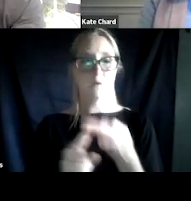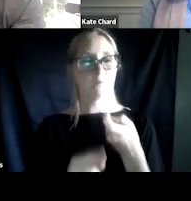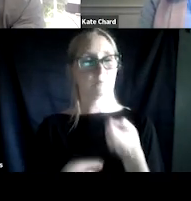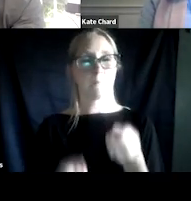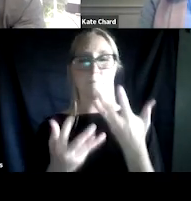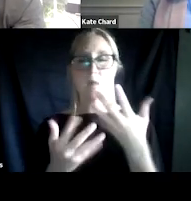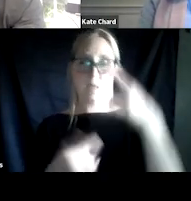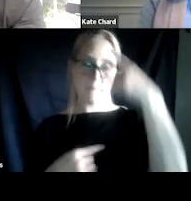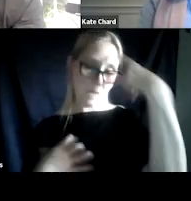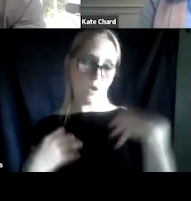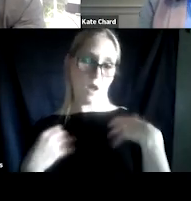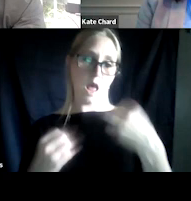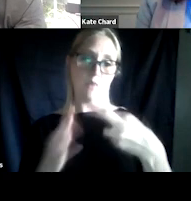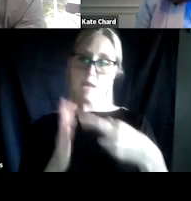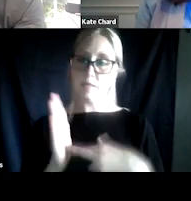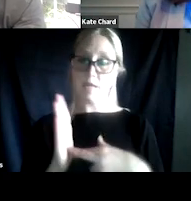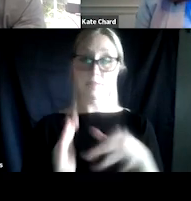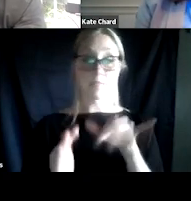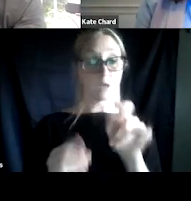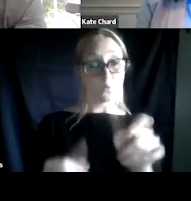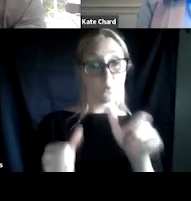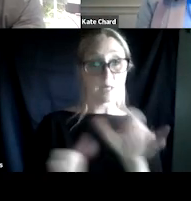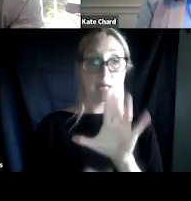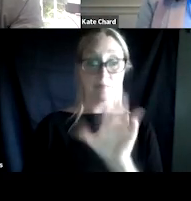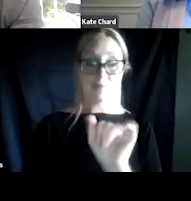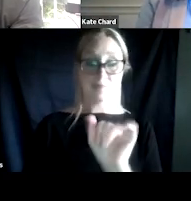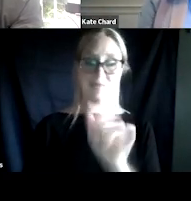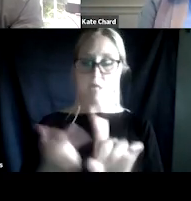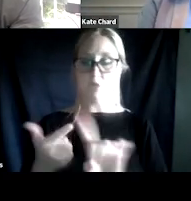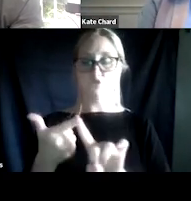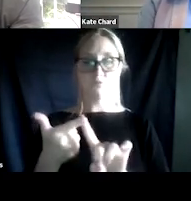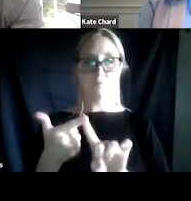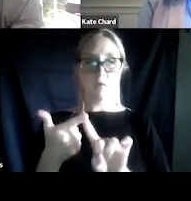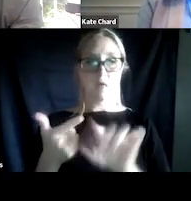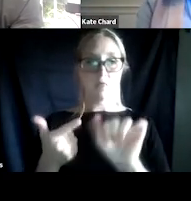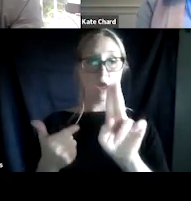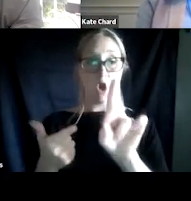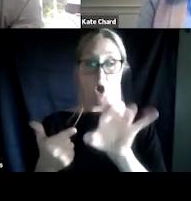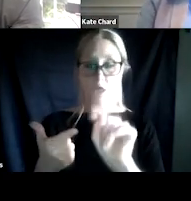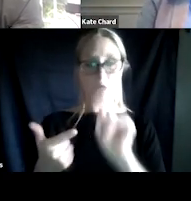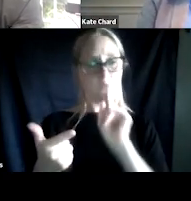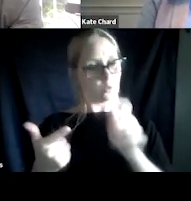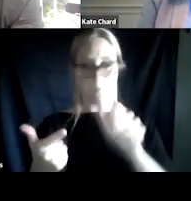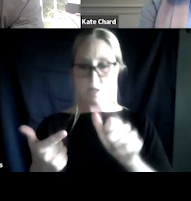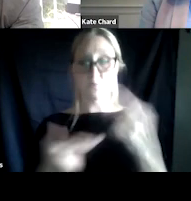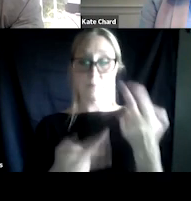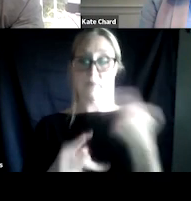including things that are very quick like the CAGE, the AUDIT, which is very quick and recommended by the World Health Organization.